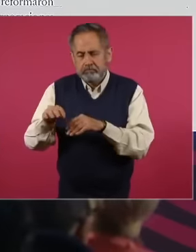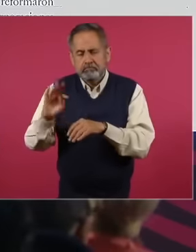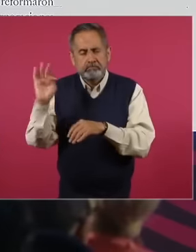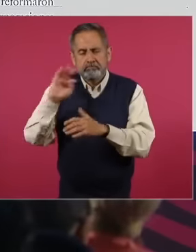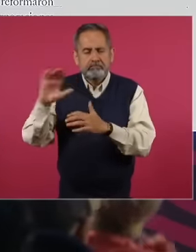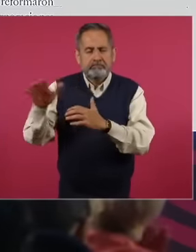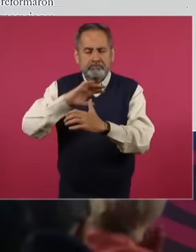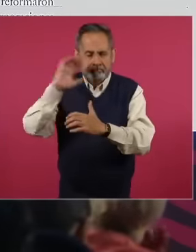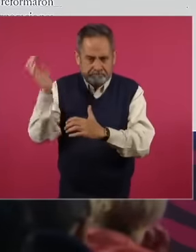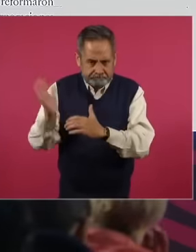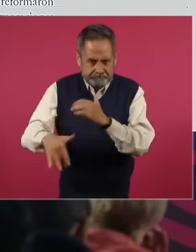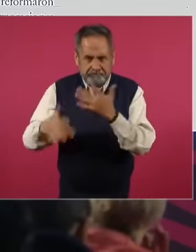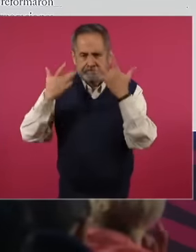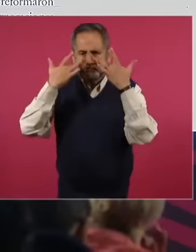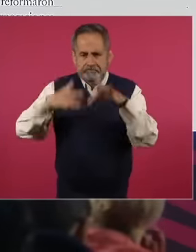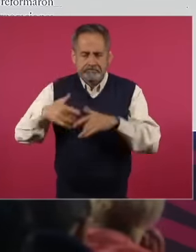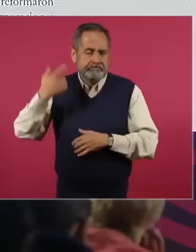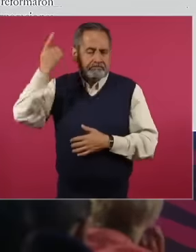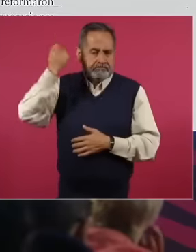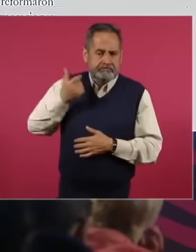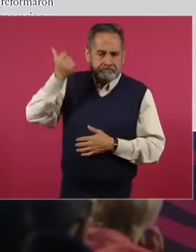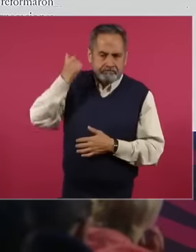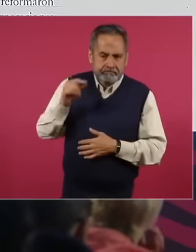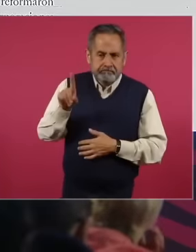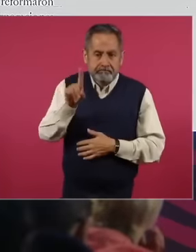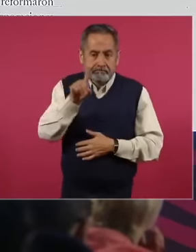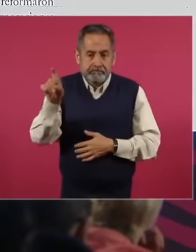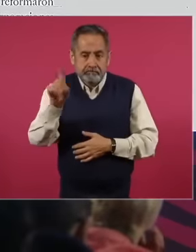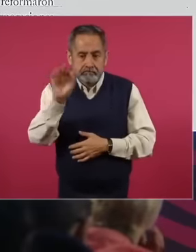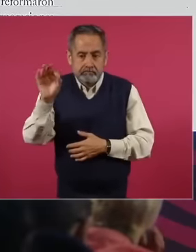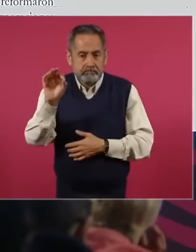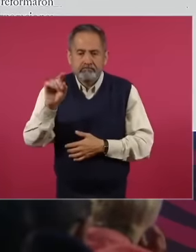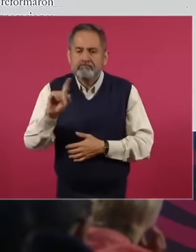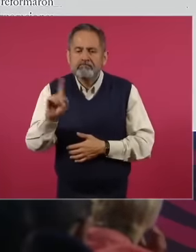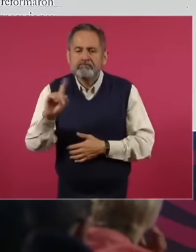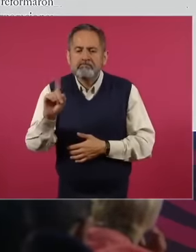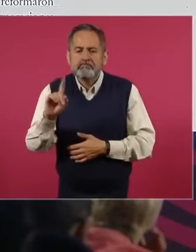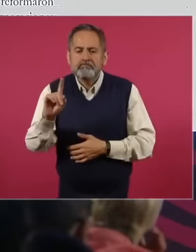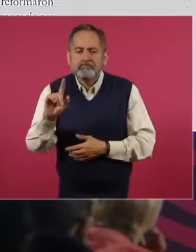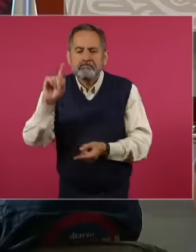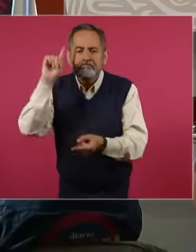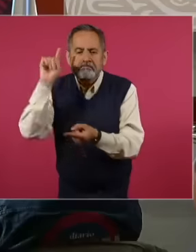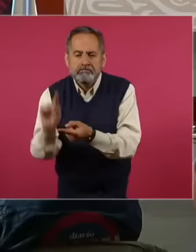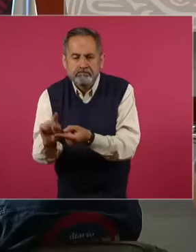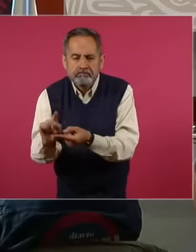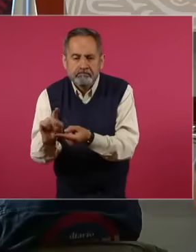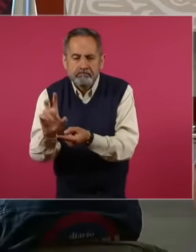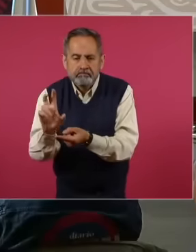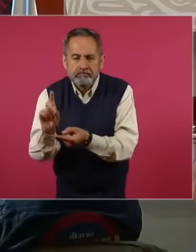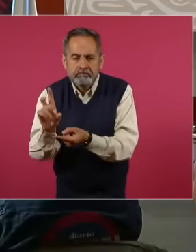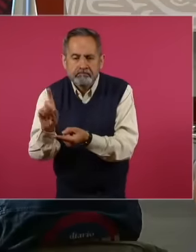of your salary but with 30% of your salary, so